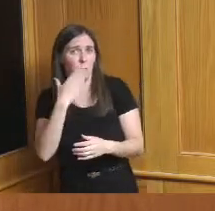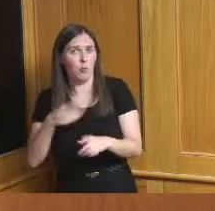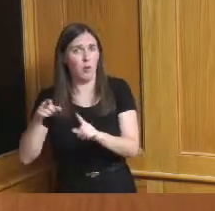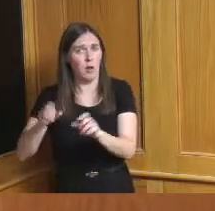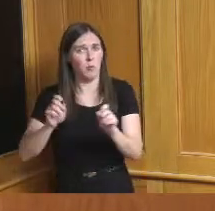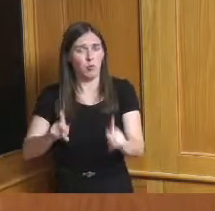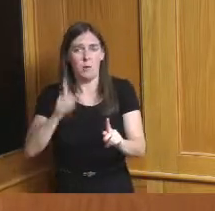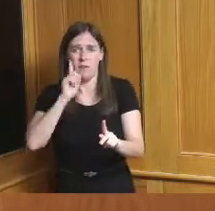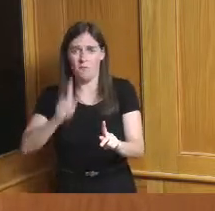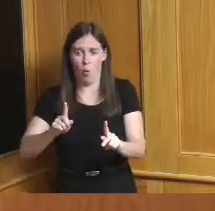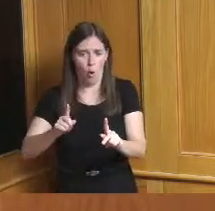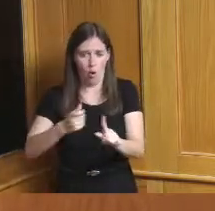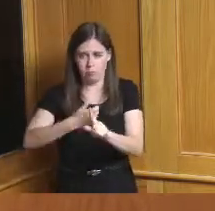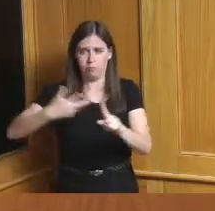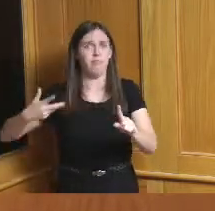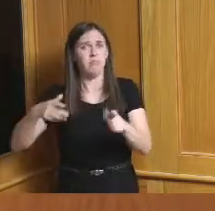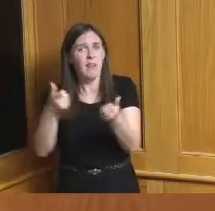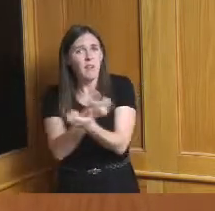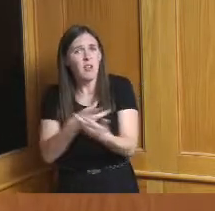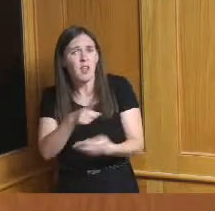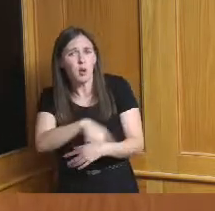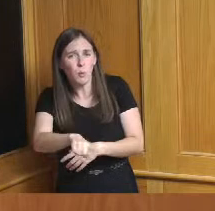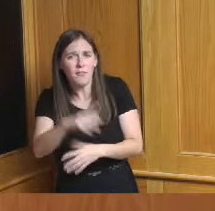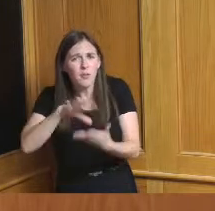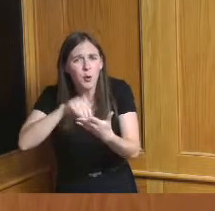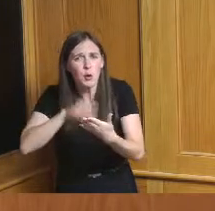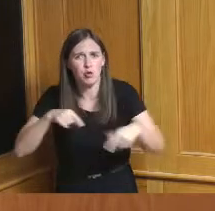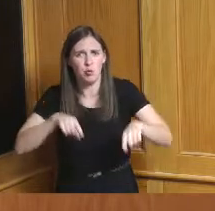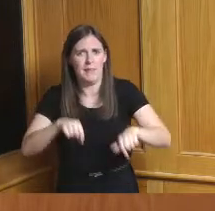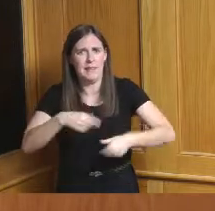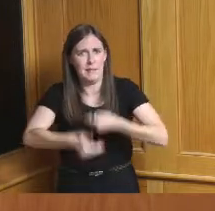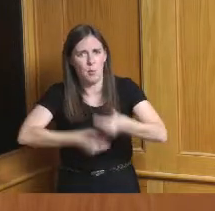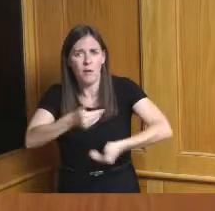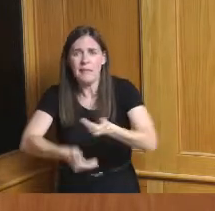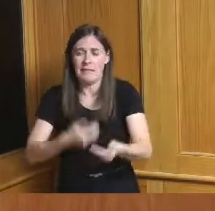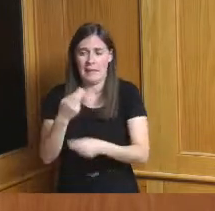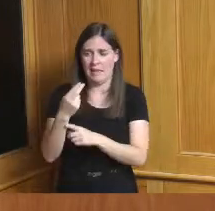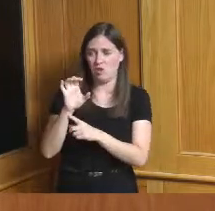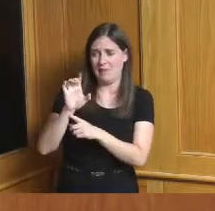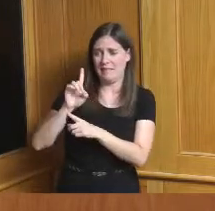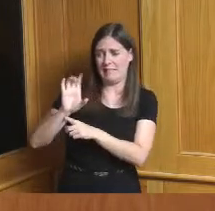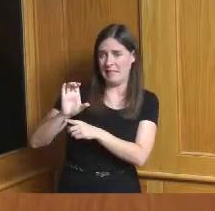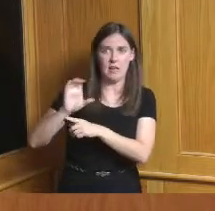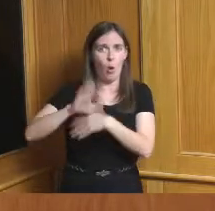all the things that you have learned through this process all the things that HCDC has to offer and